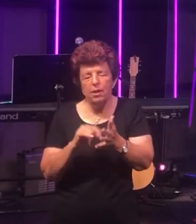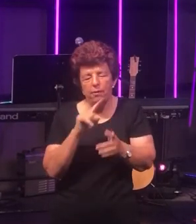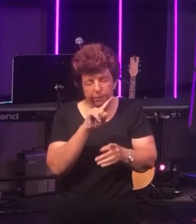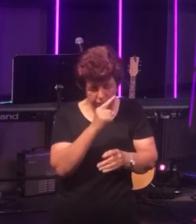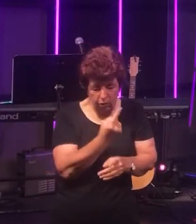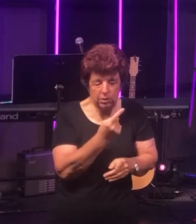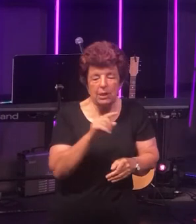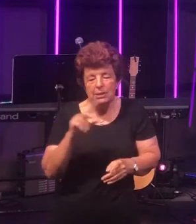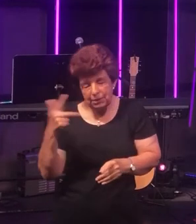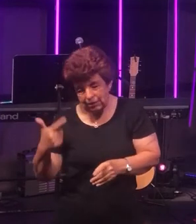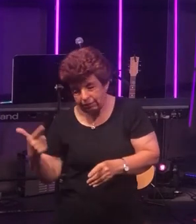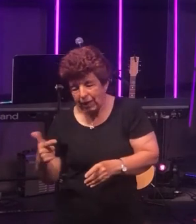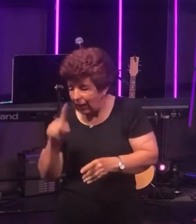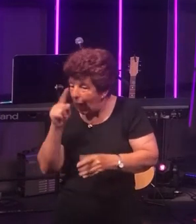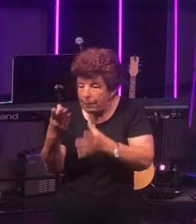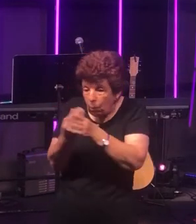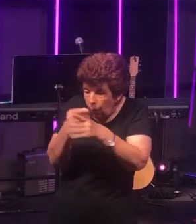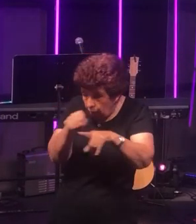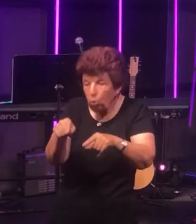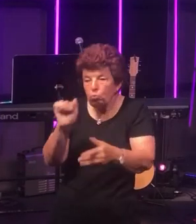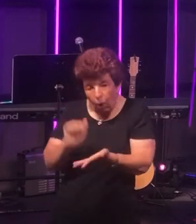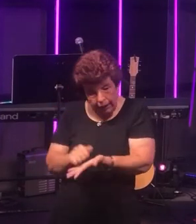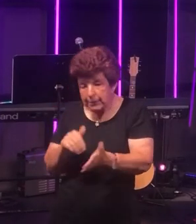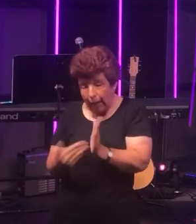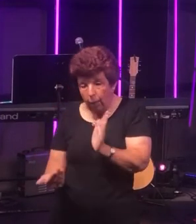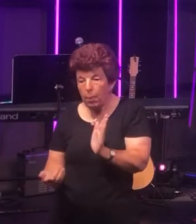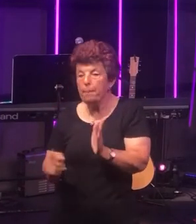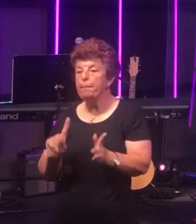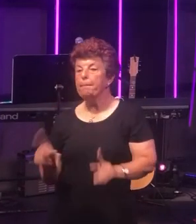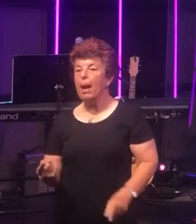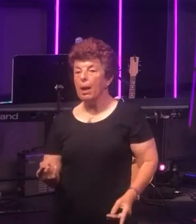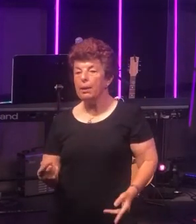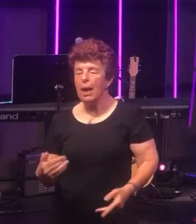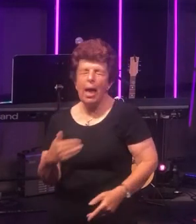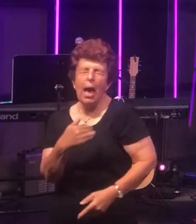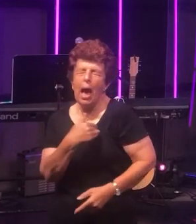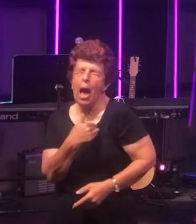he says I can't be with you at the moment however our hearts have never